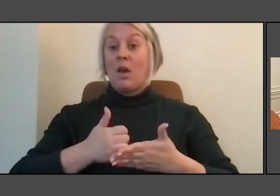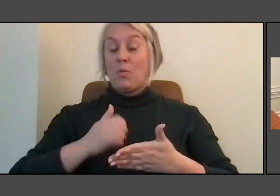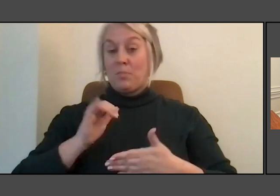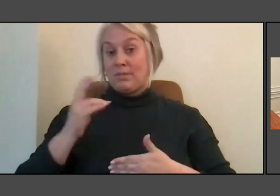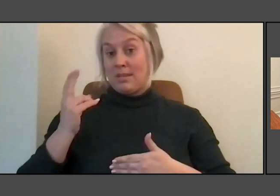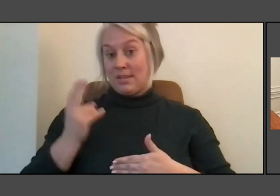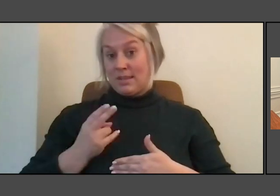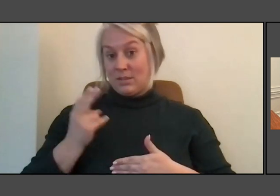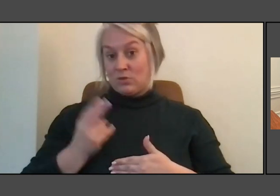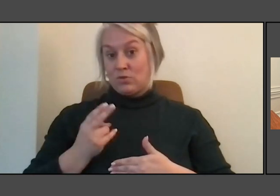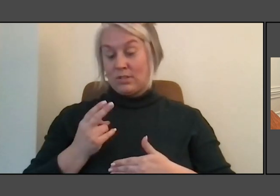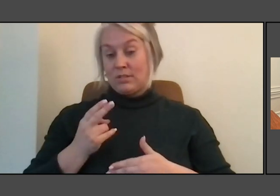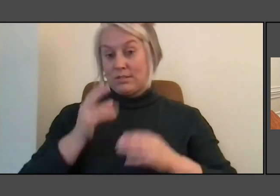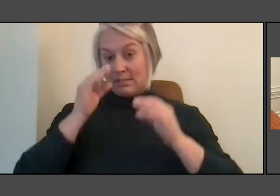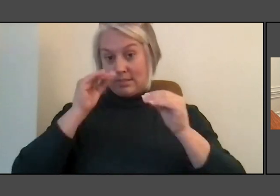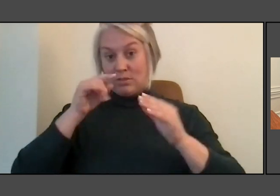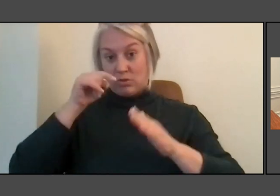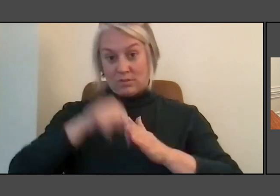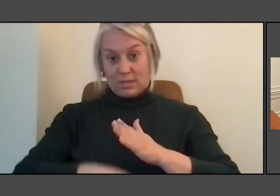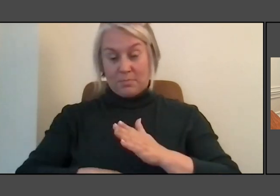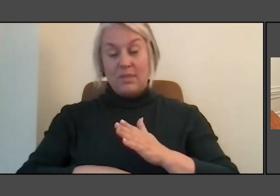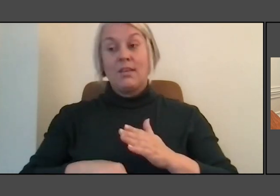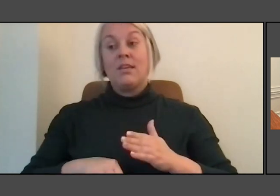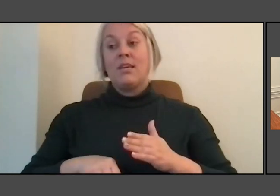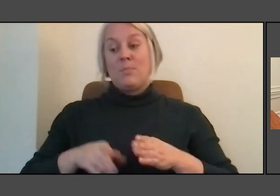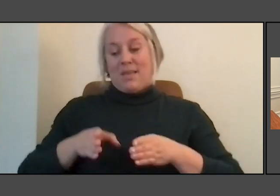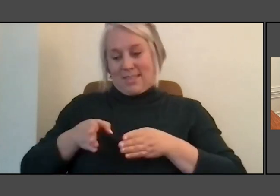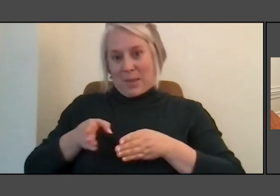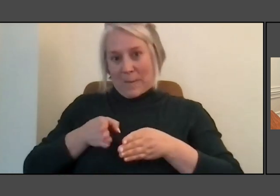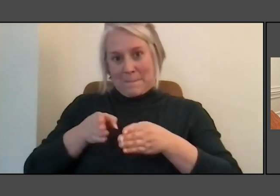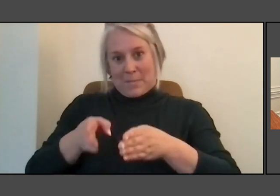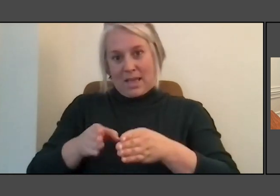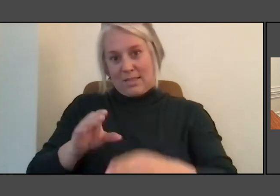that goes along, what was the original water's edge.